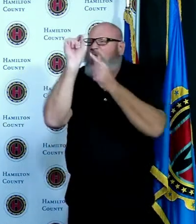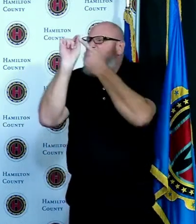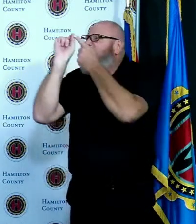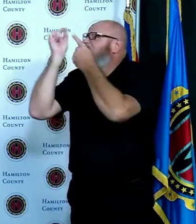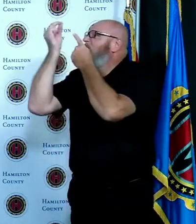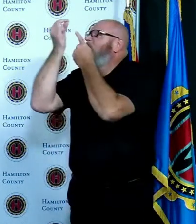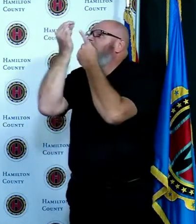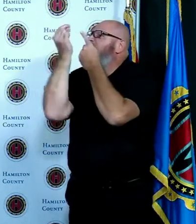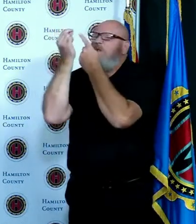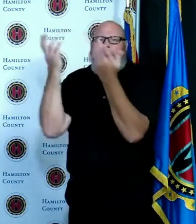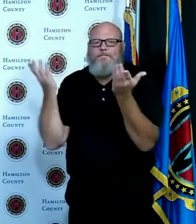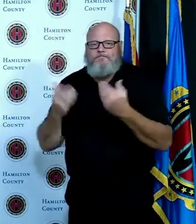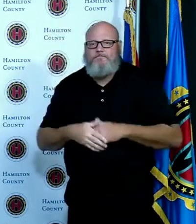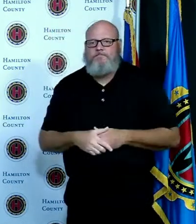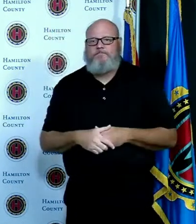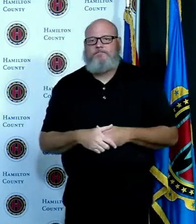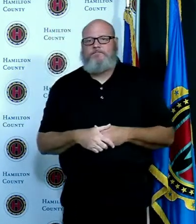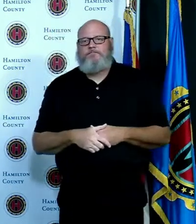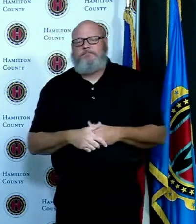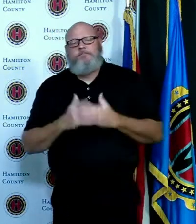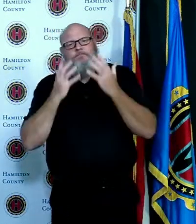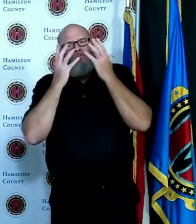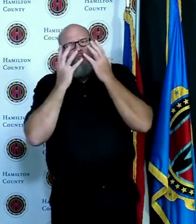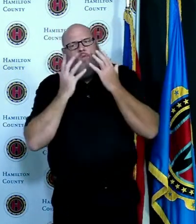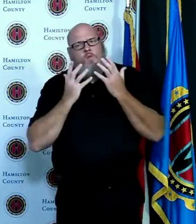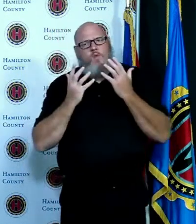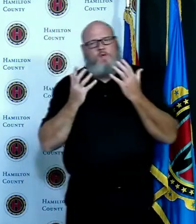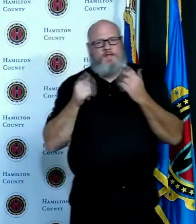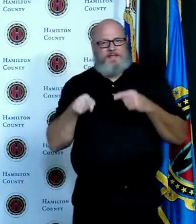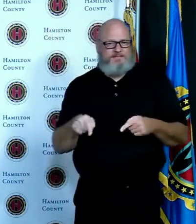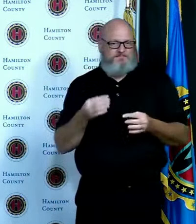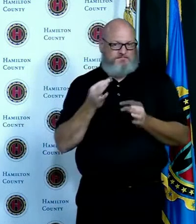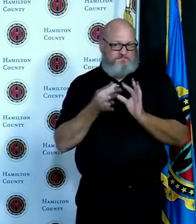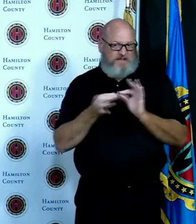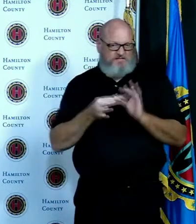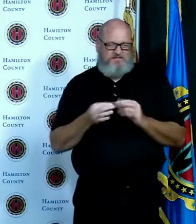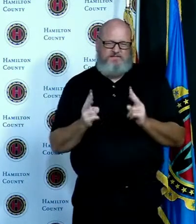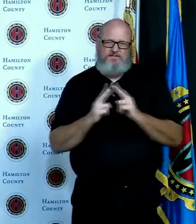message is so simple and it's the same but we have to wear those masks in social distance and I'm